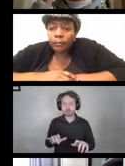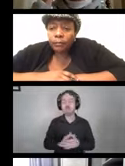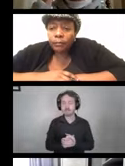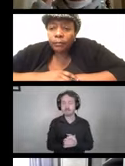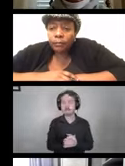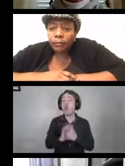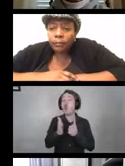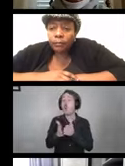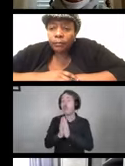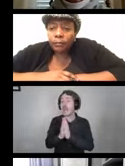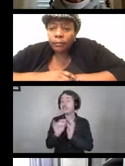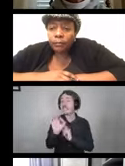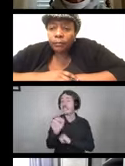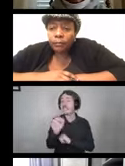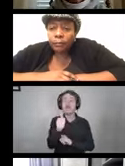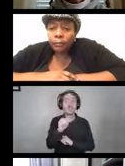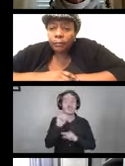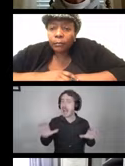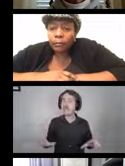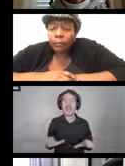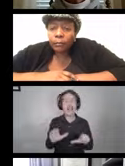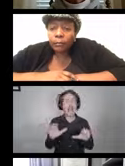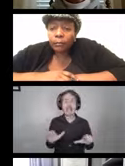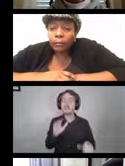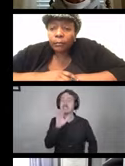If you're not actively speaking, please mute your microphone.